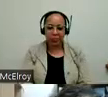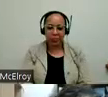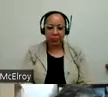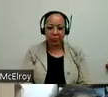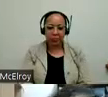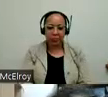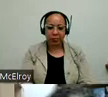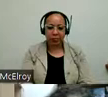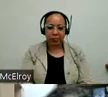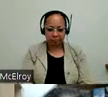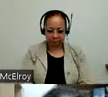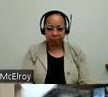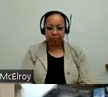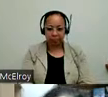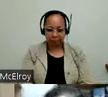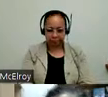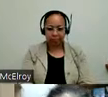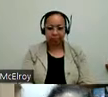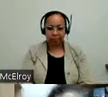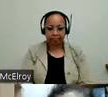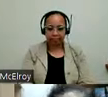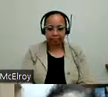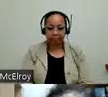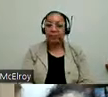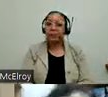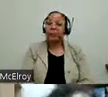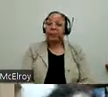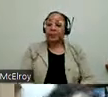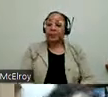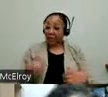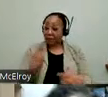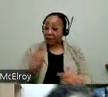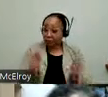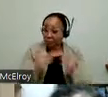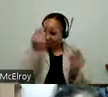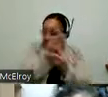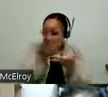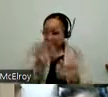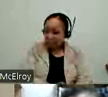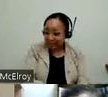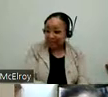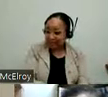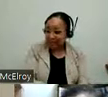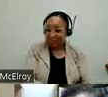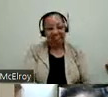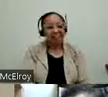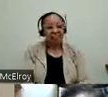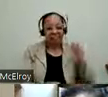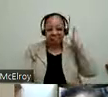So I have a couple more announcements.